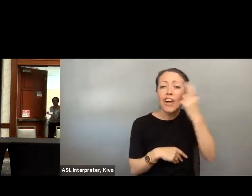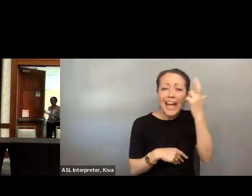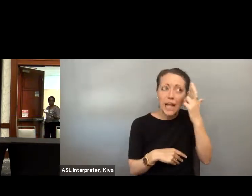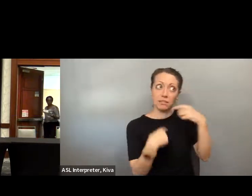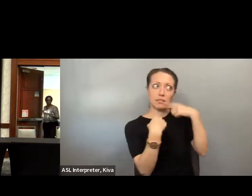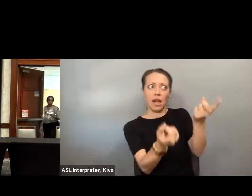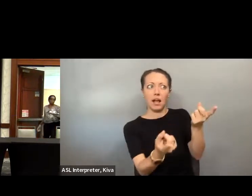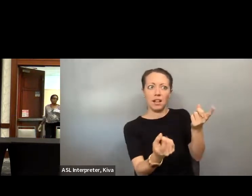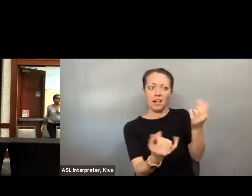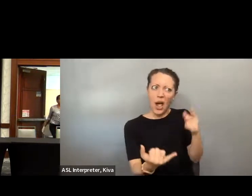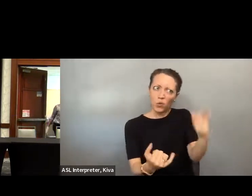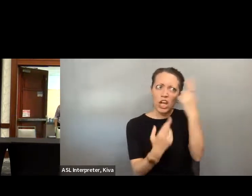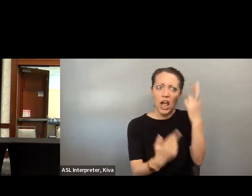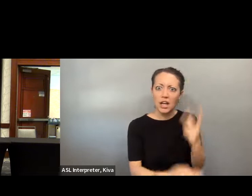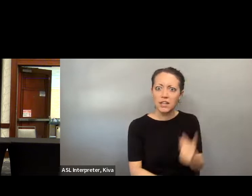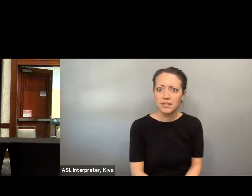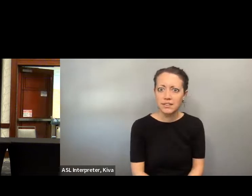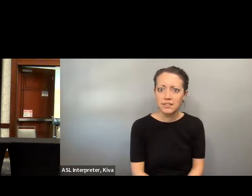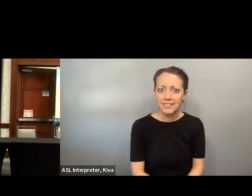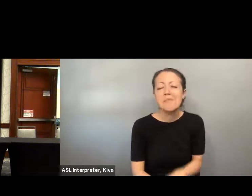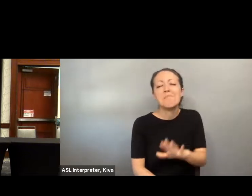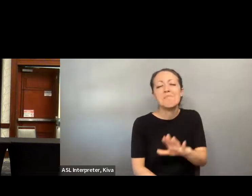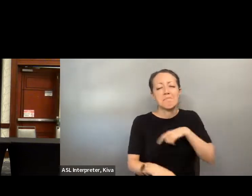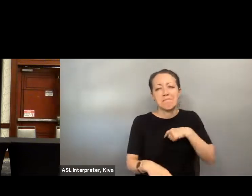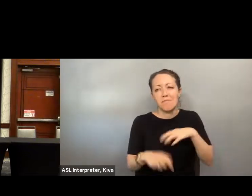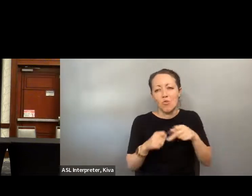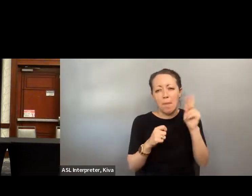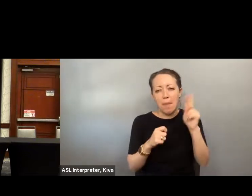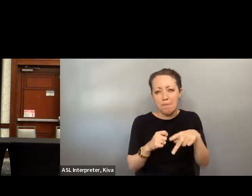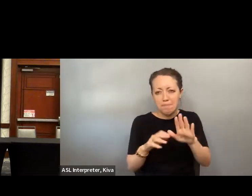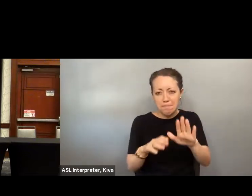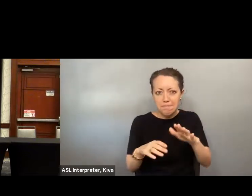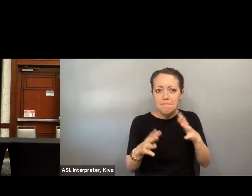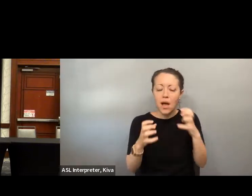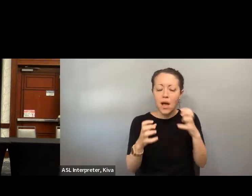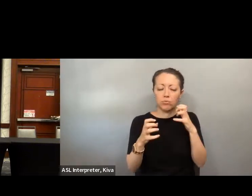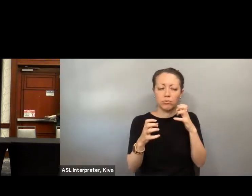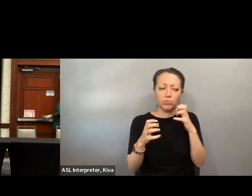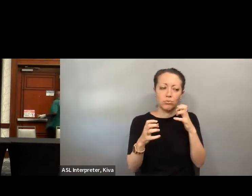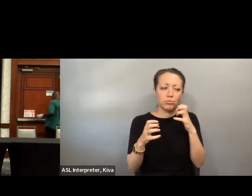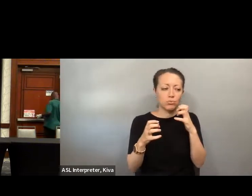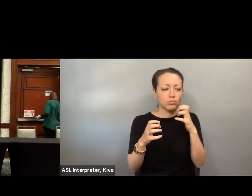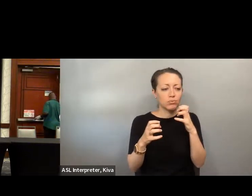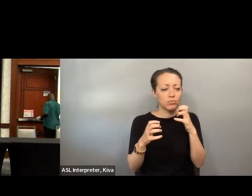forefront, to put a face to the barriers that others often might take for granted. I want to end with one caveat